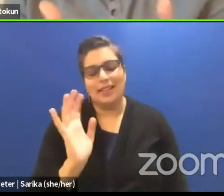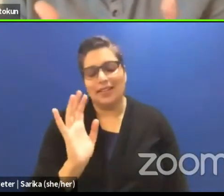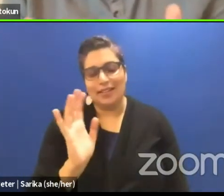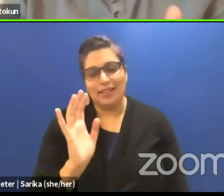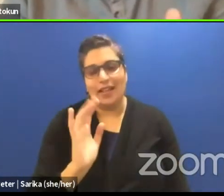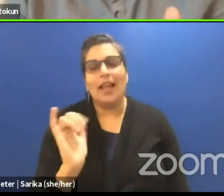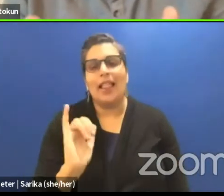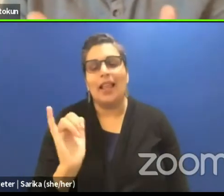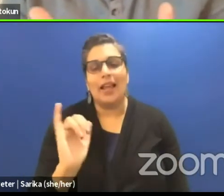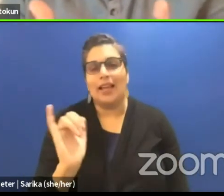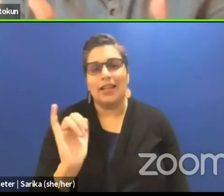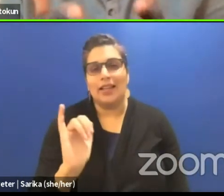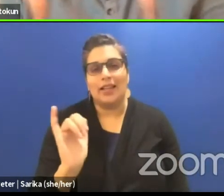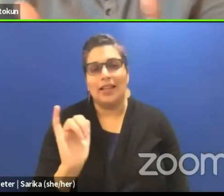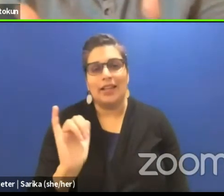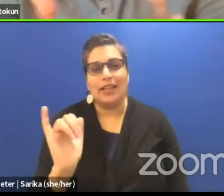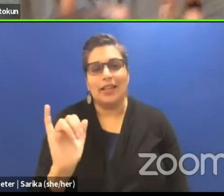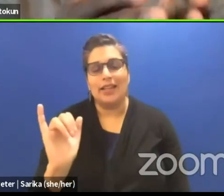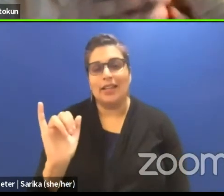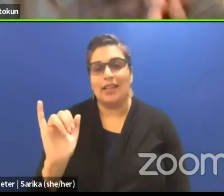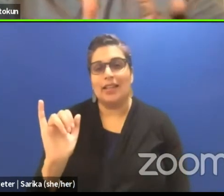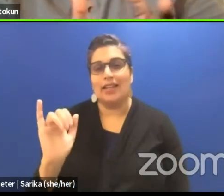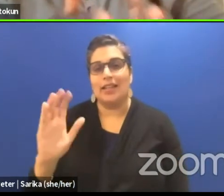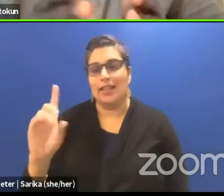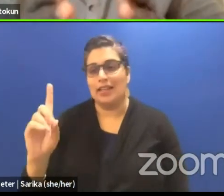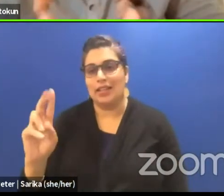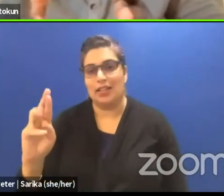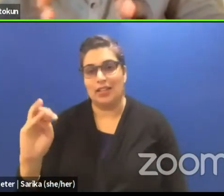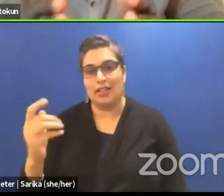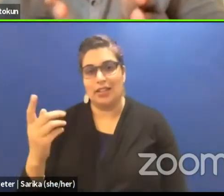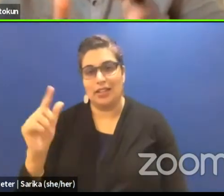It's like being a dramaturge for a play that's written,